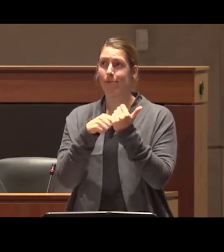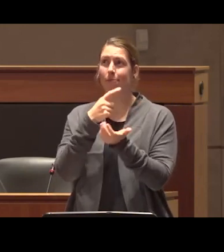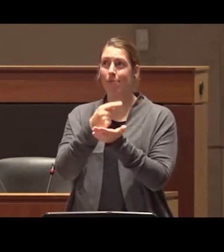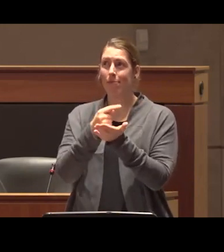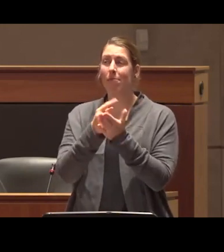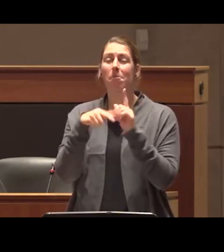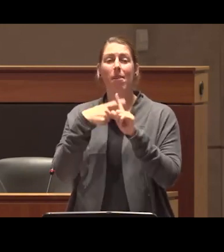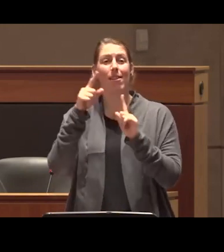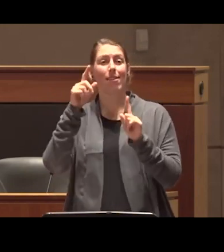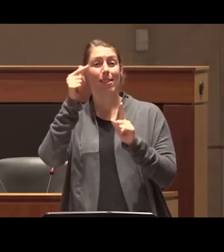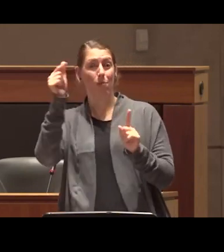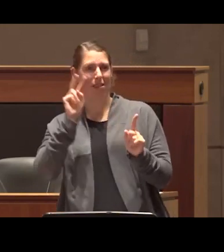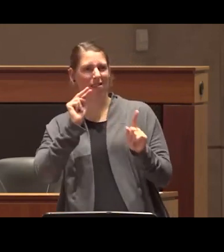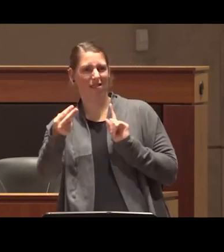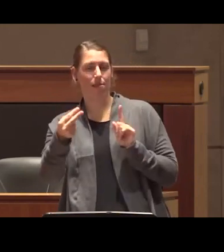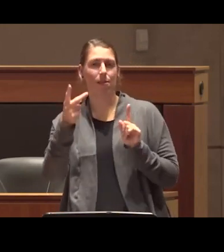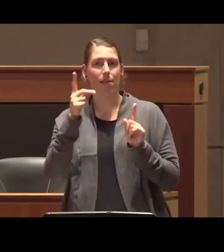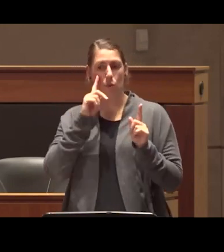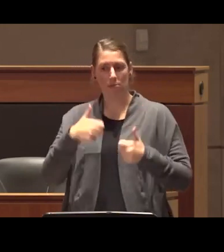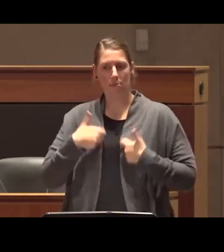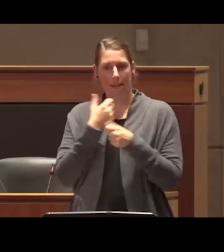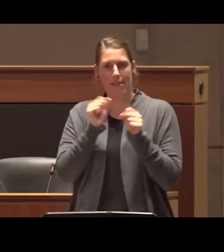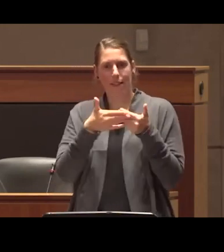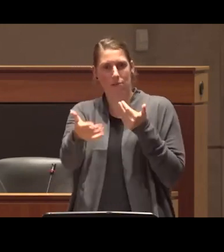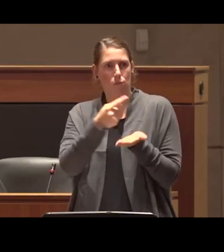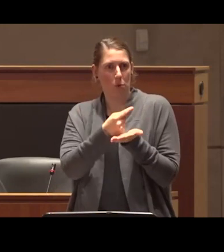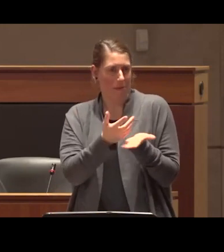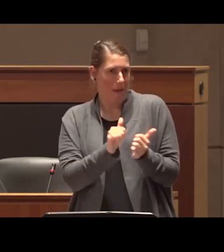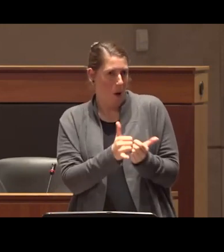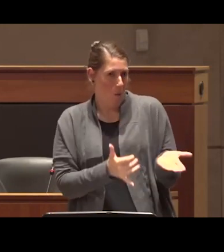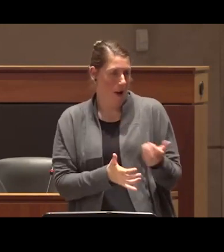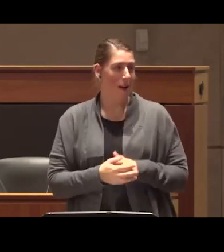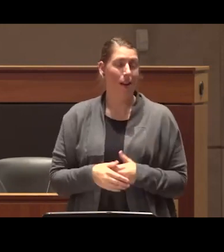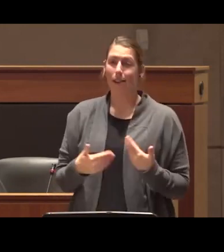opinion towards this potentially life-saving treatment oh boy have to do a whole another